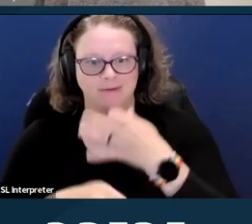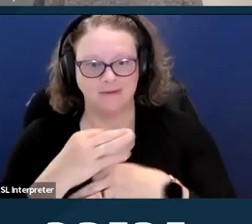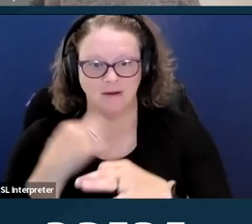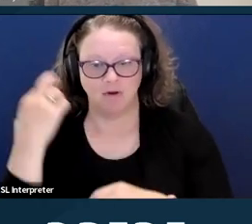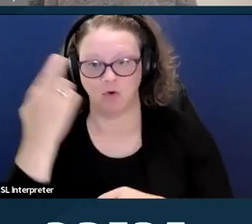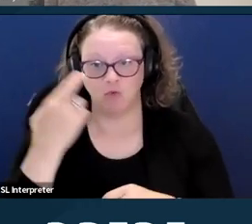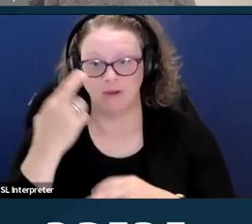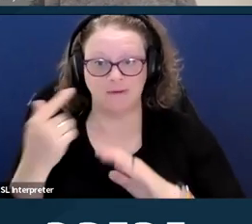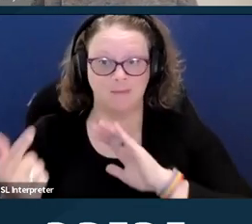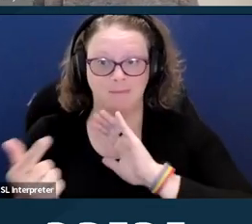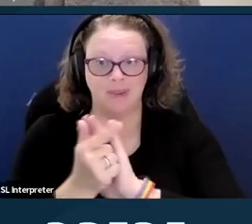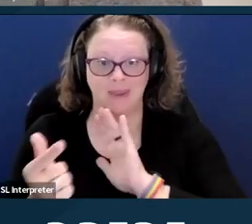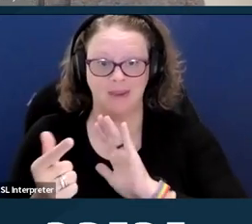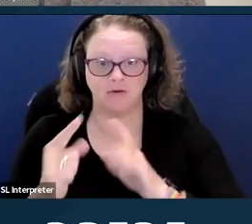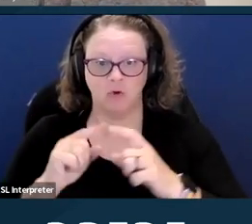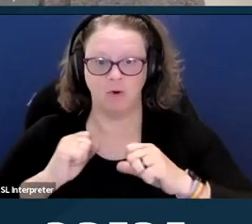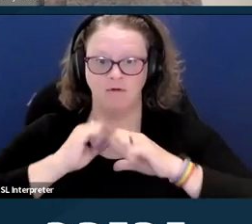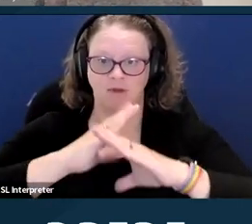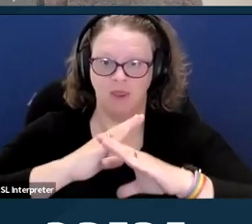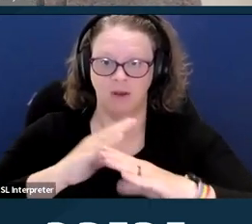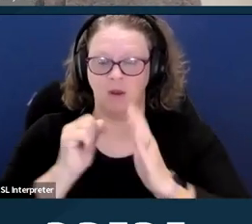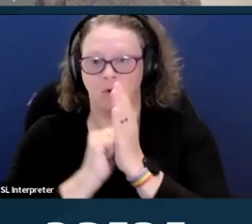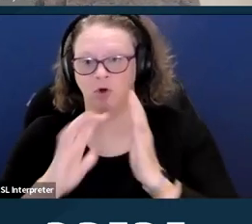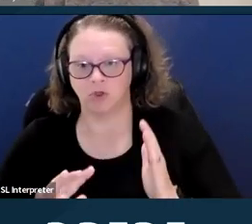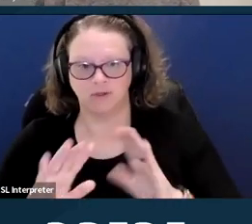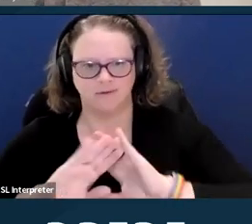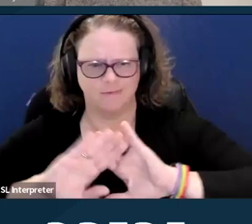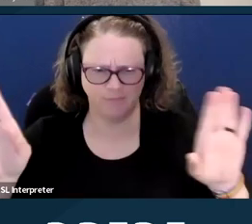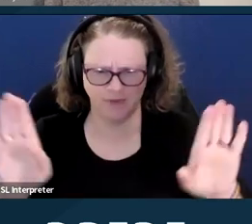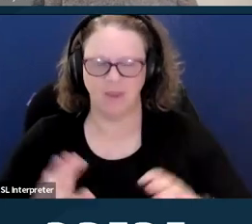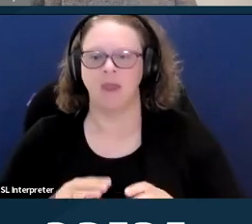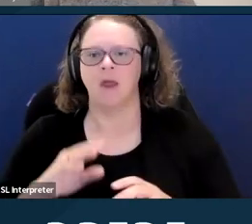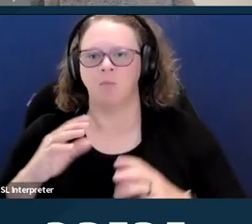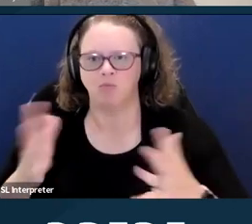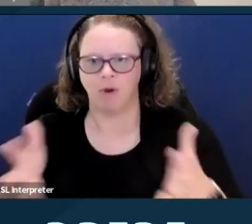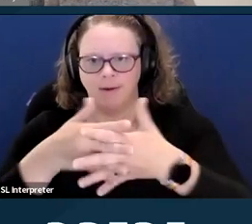pregnant people should be provided with neutral, scientifically accurate resources